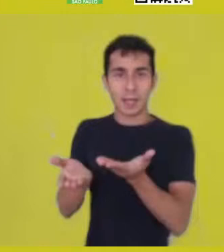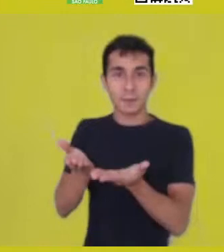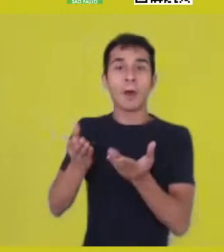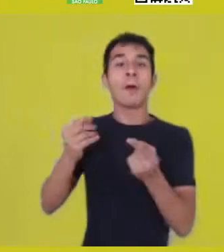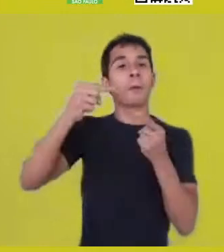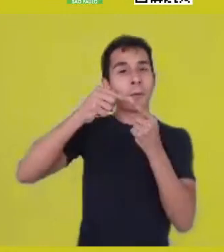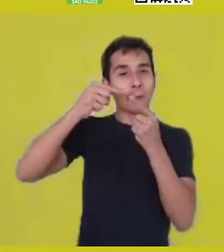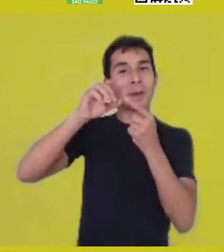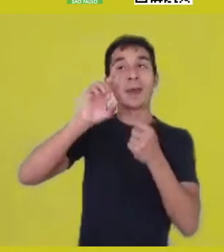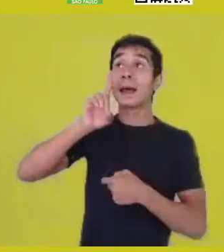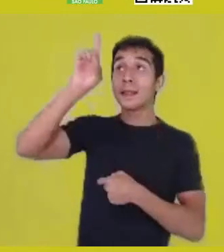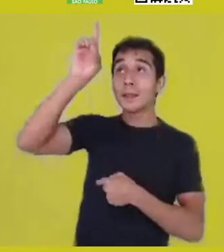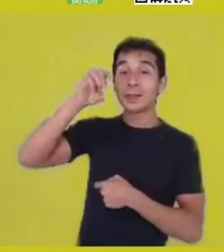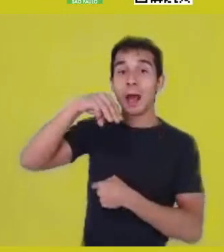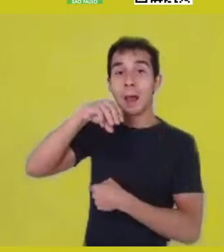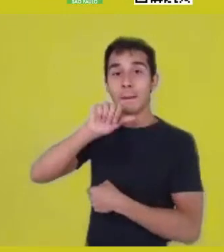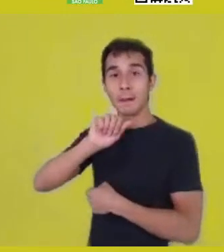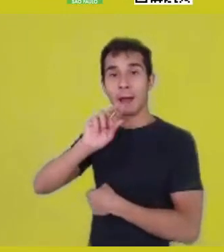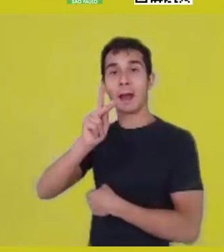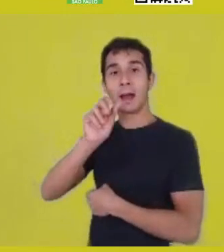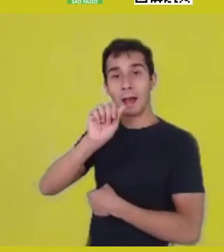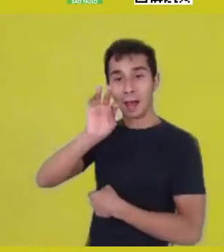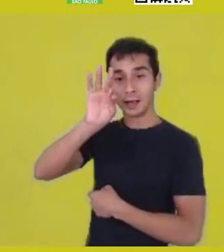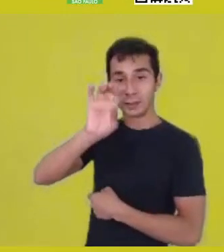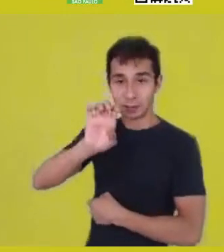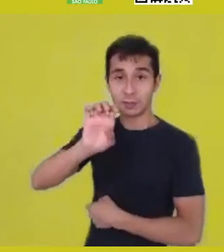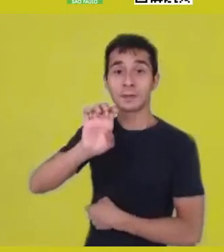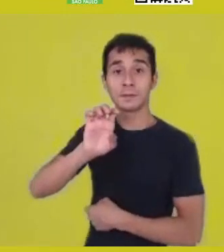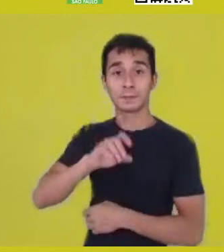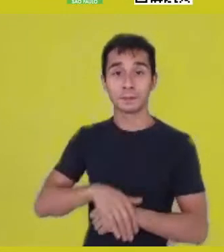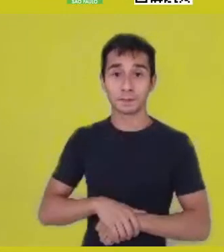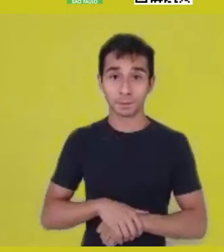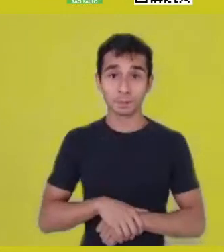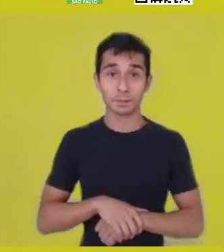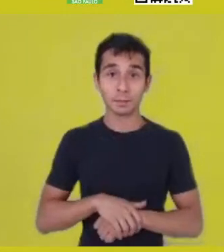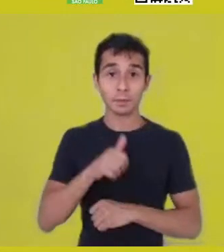through that feminine womb - and when we talk about that,